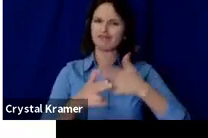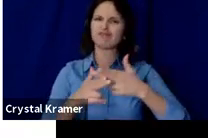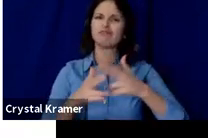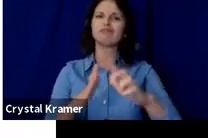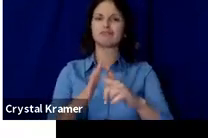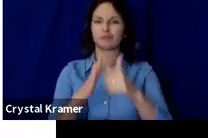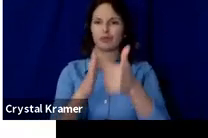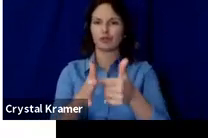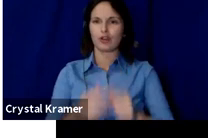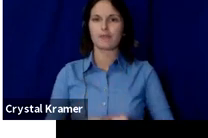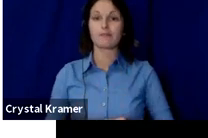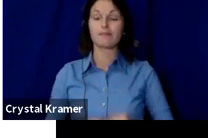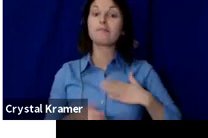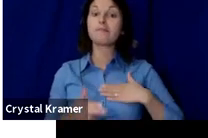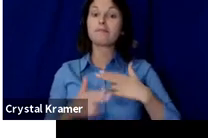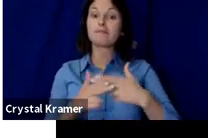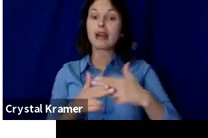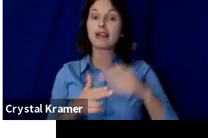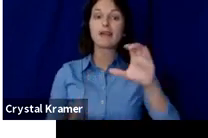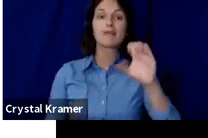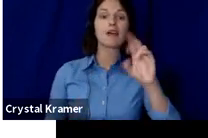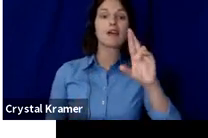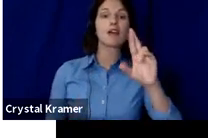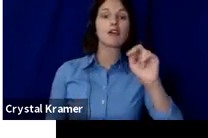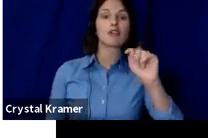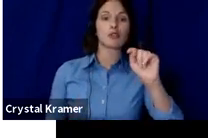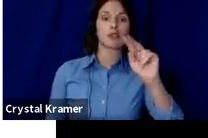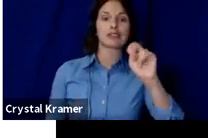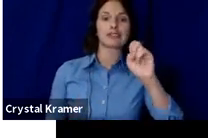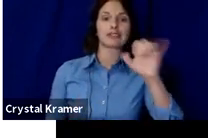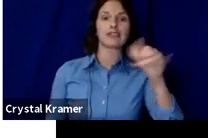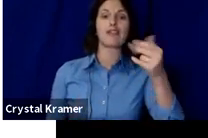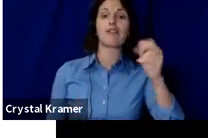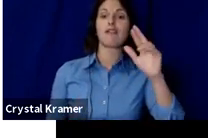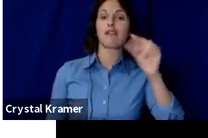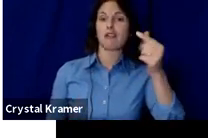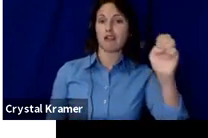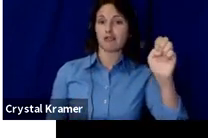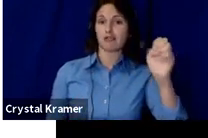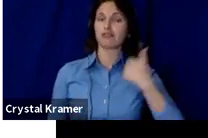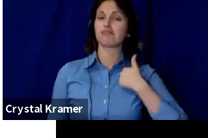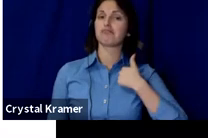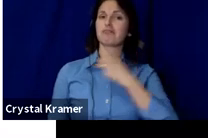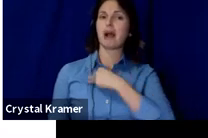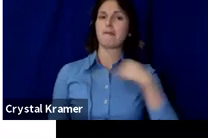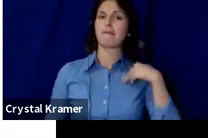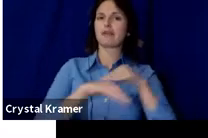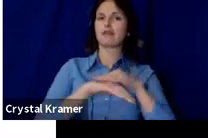My name is Courtney Harge and I'm the Member Advisor here at Fractured Atlas.